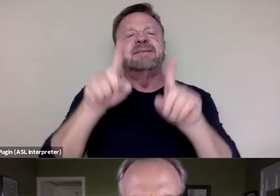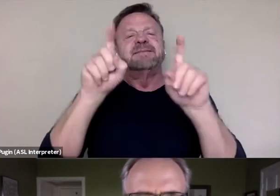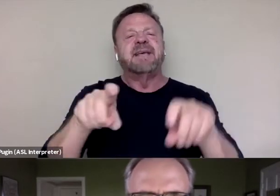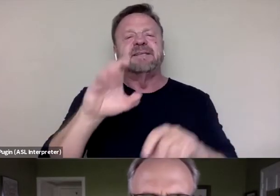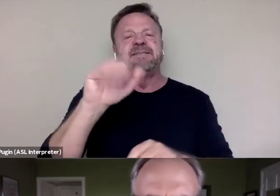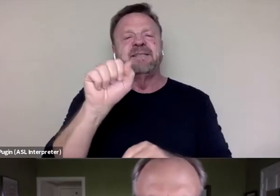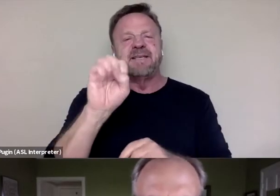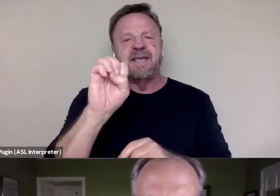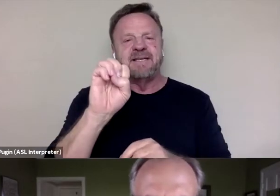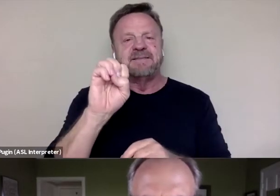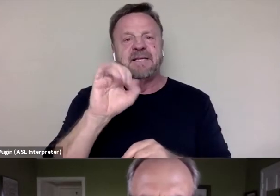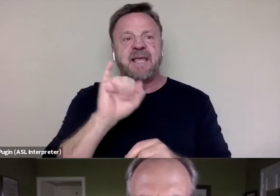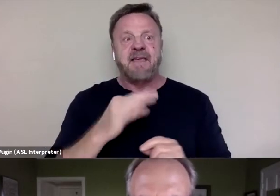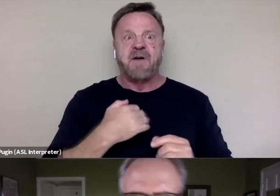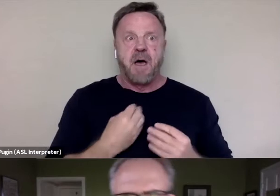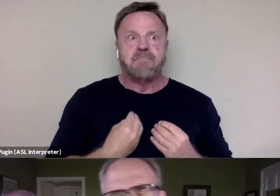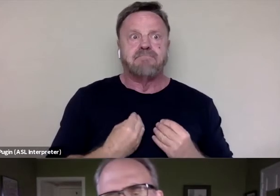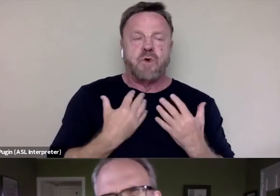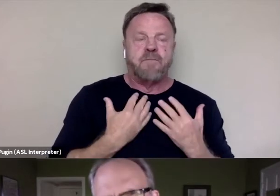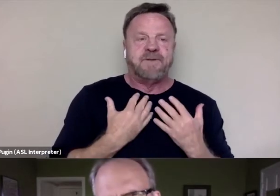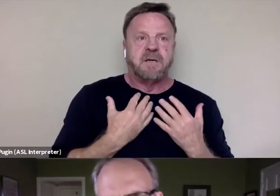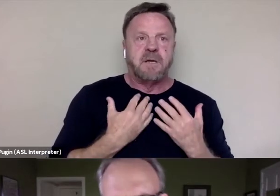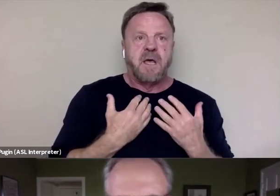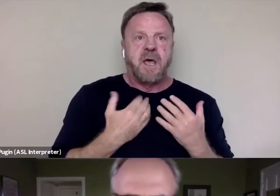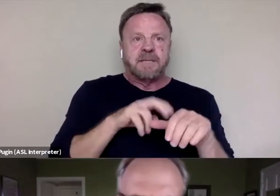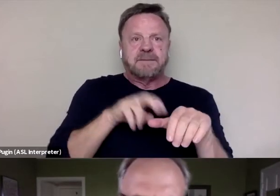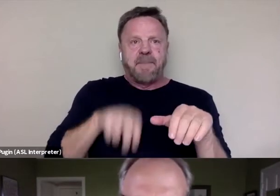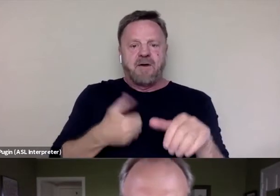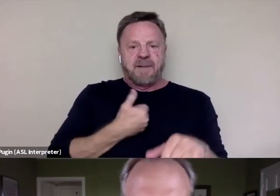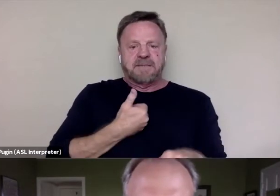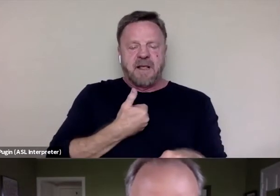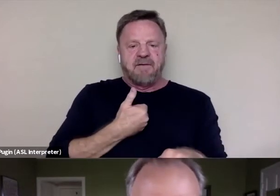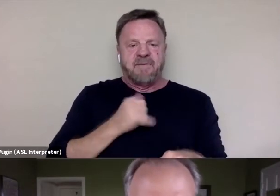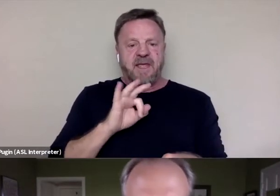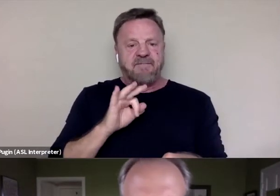if I'm moved, I sort of step out of myself; and if I find myself crying in the interview,